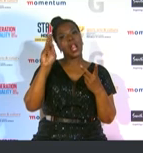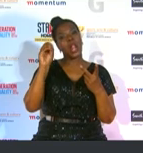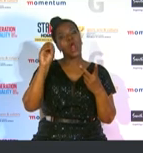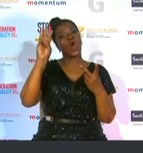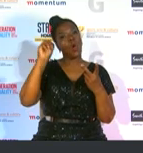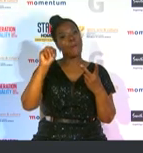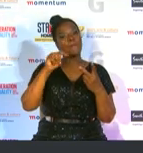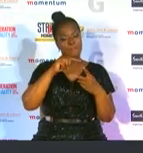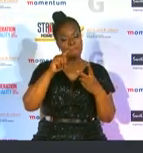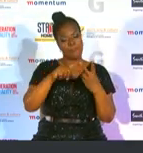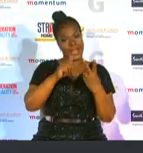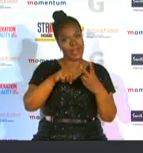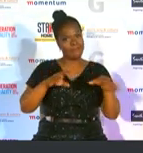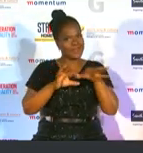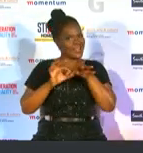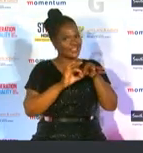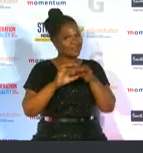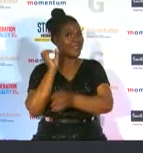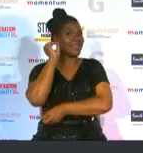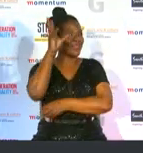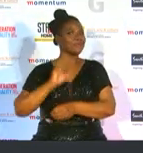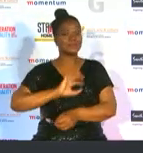netball south africa has been key to the advancement of the